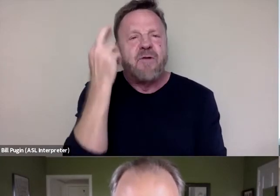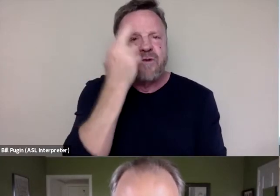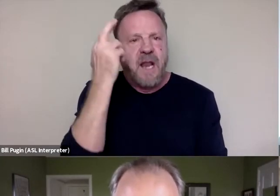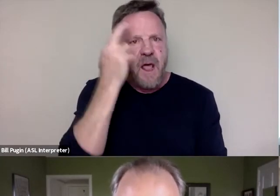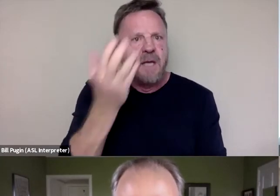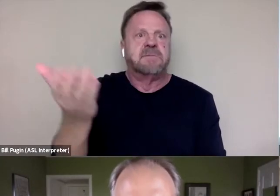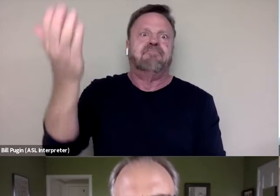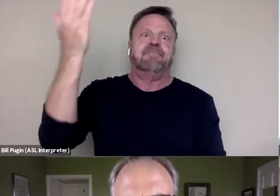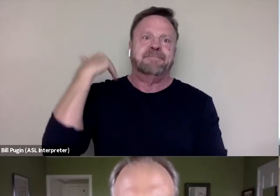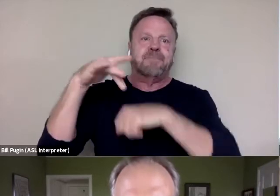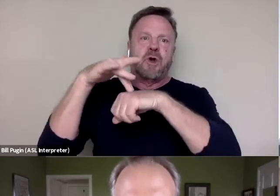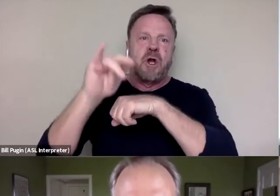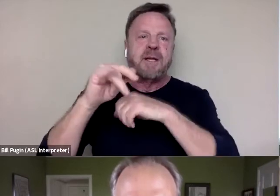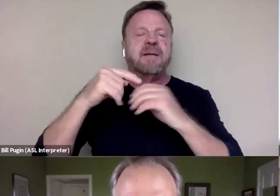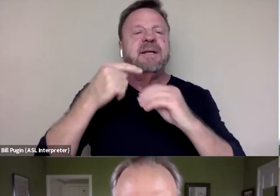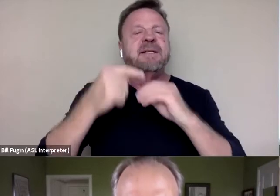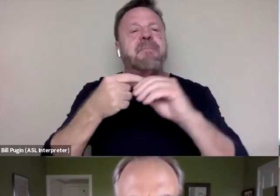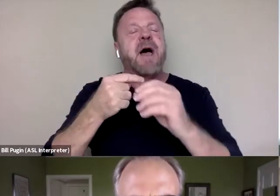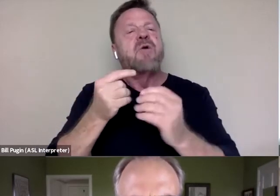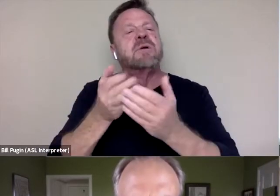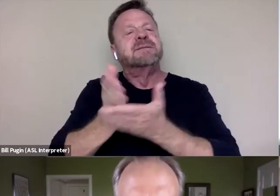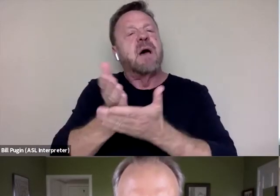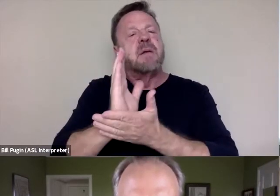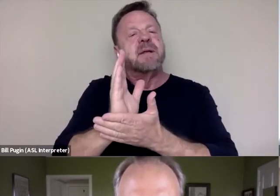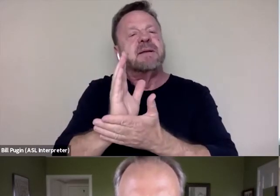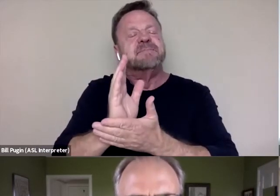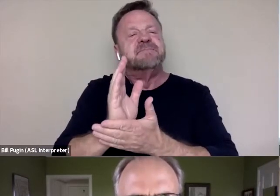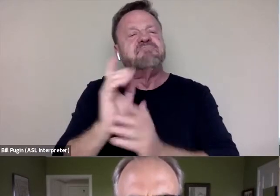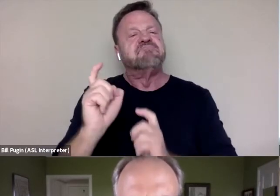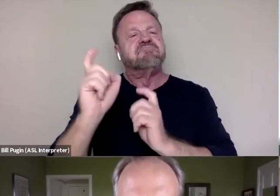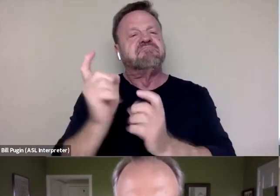is it's about entitlement, that men feel like they can do this,